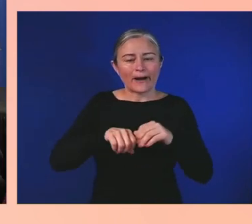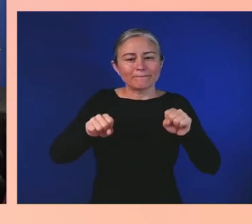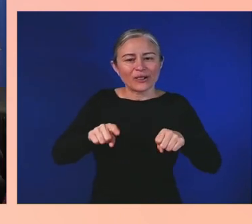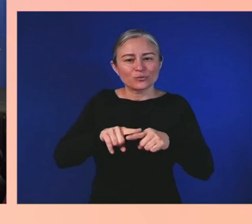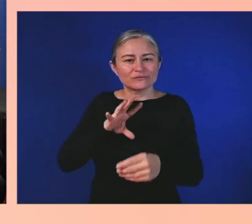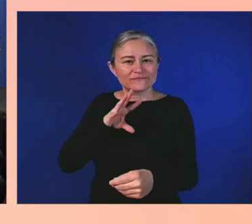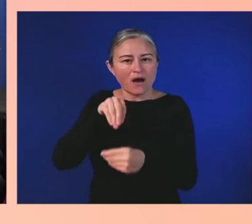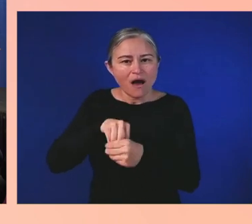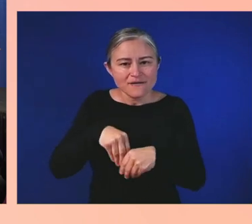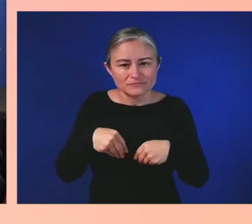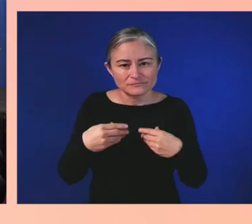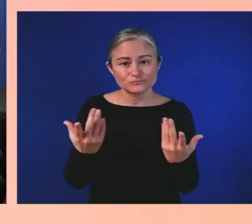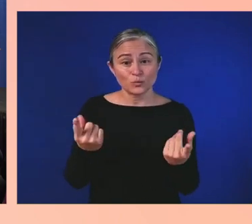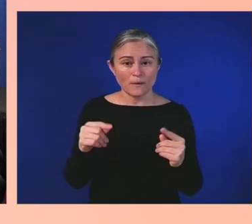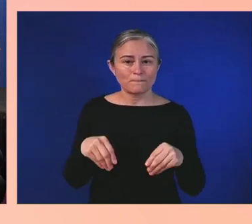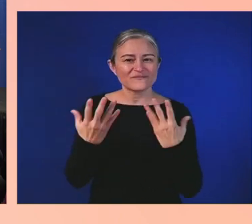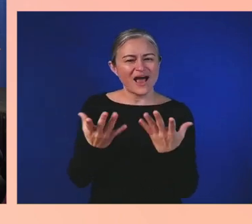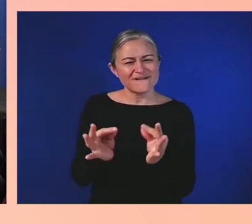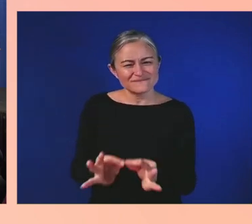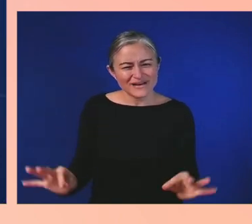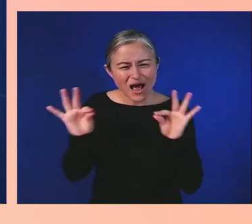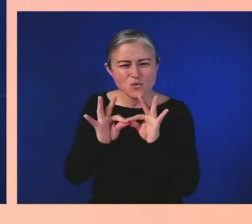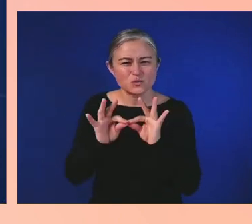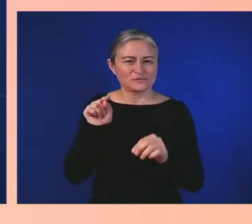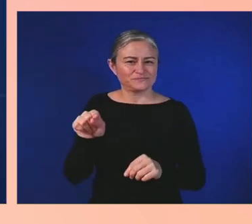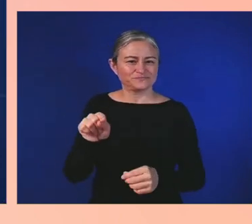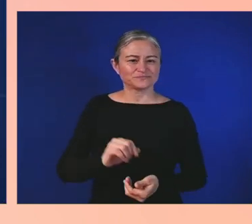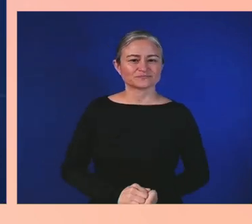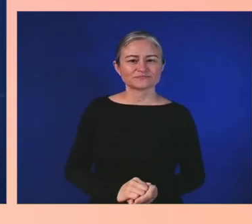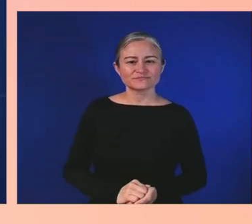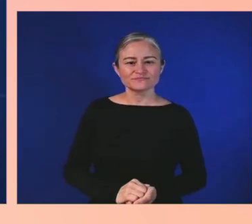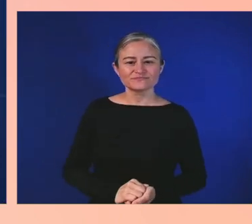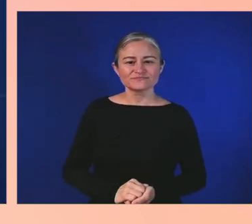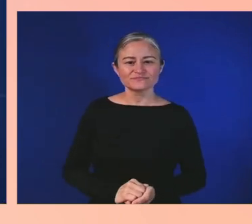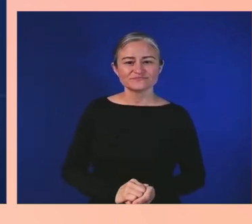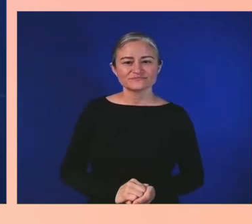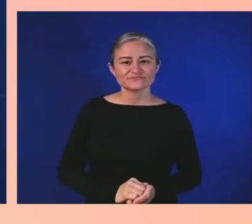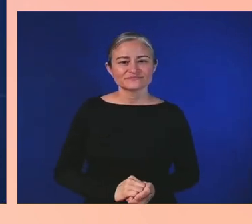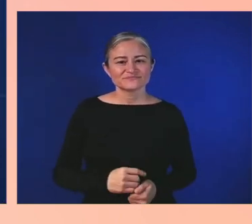excited to be with all of the community.